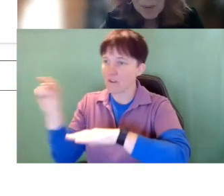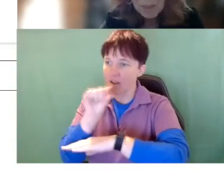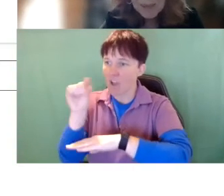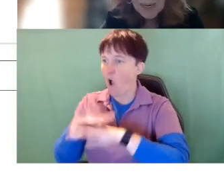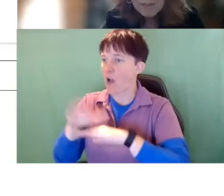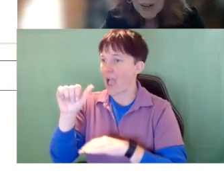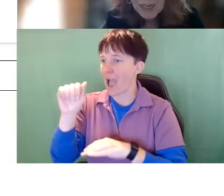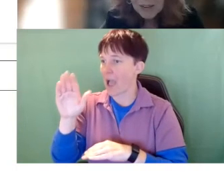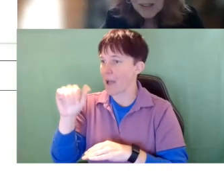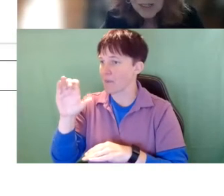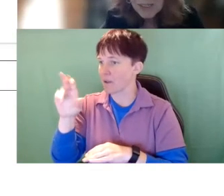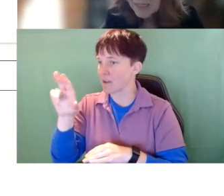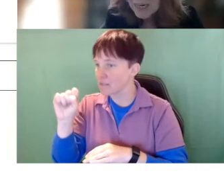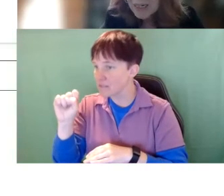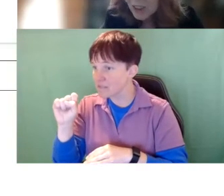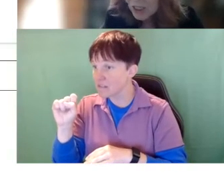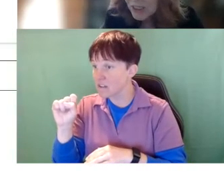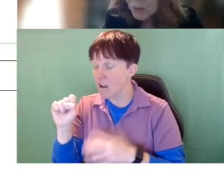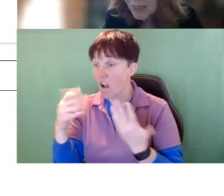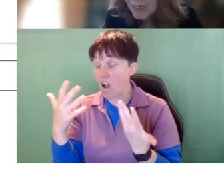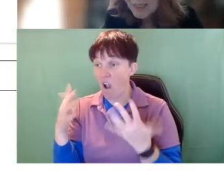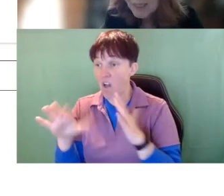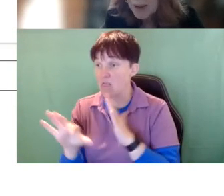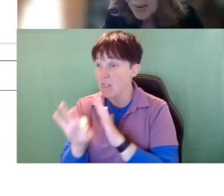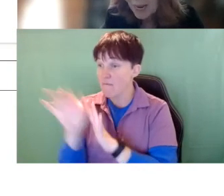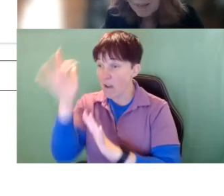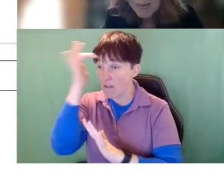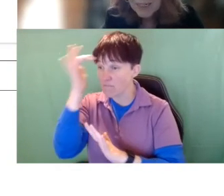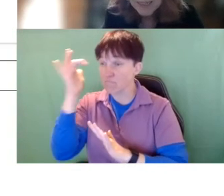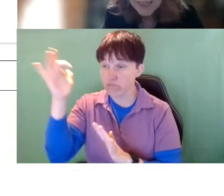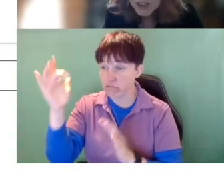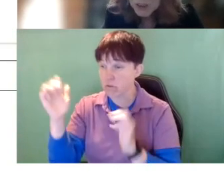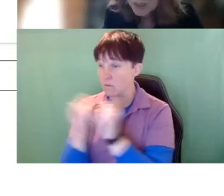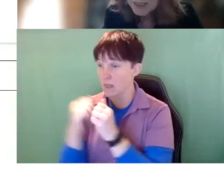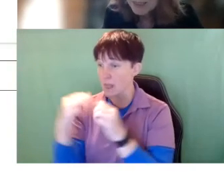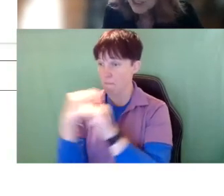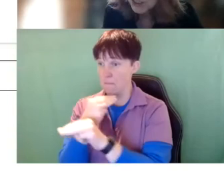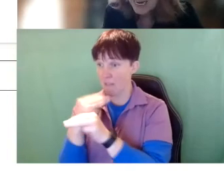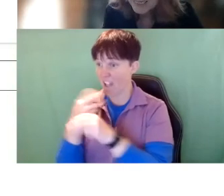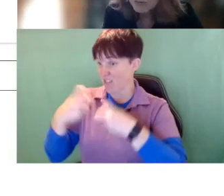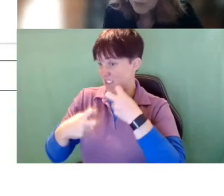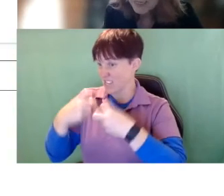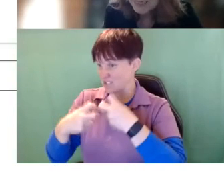Well, they have found this intelligence related to math and the issue was she had. to have a way